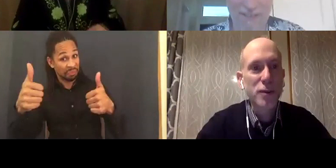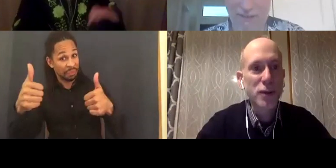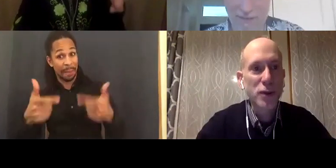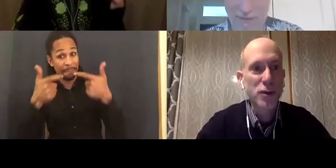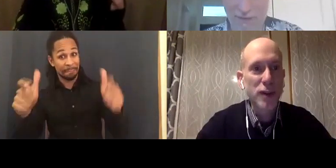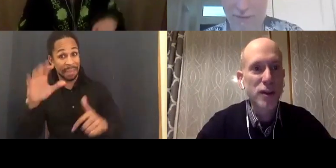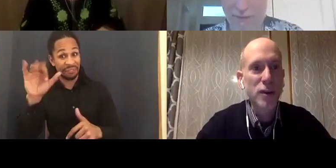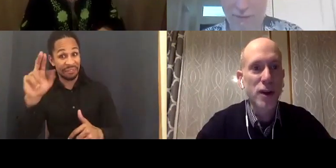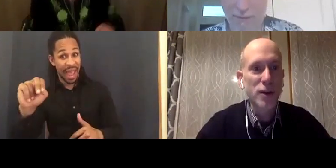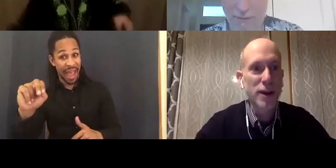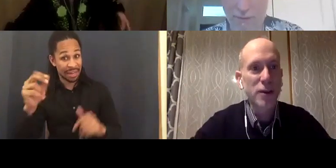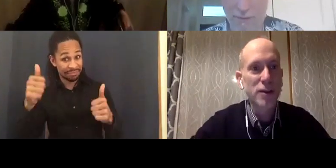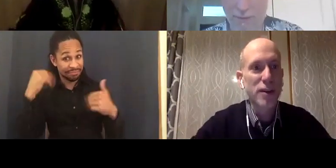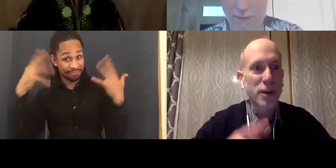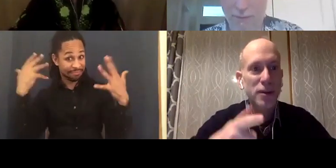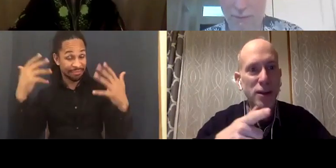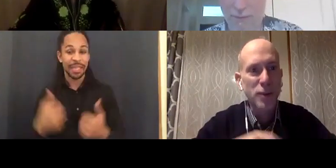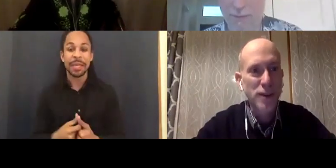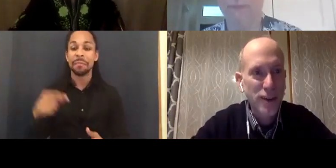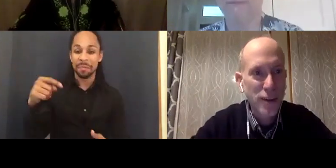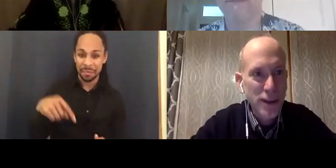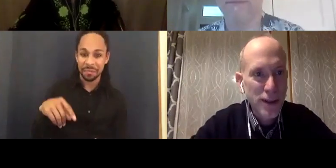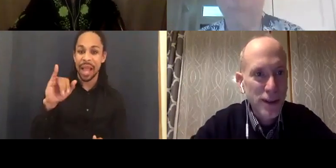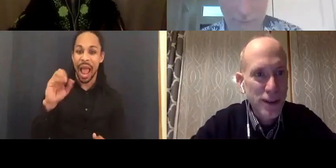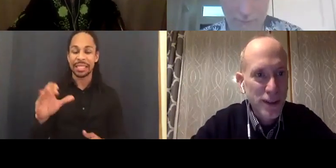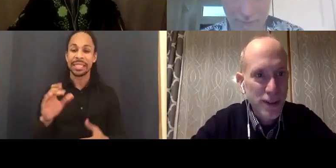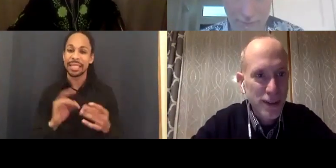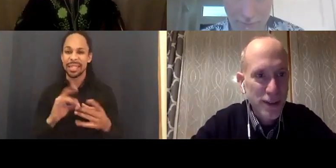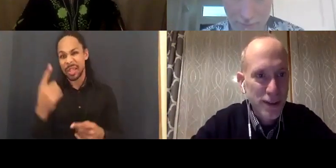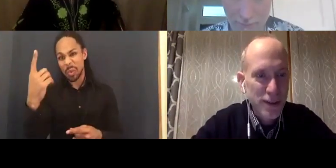revolution going on right now. MAT FRASER: I was apologizing to